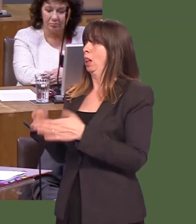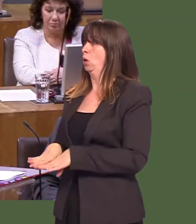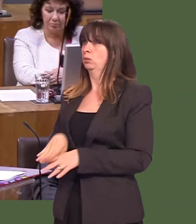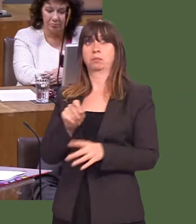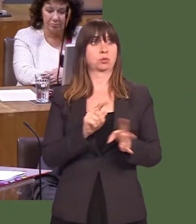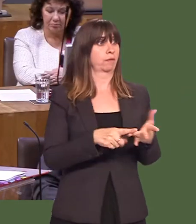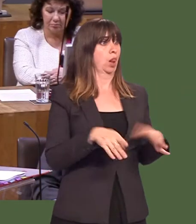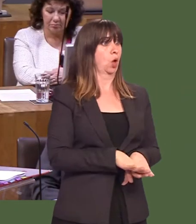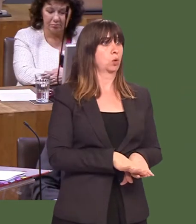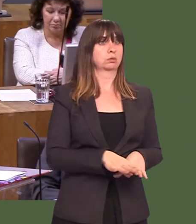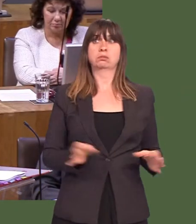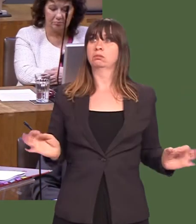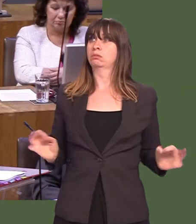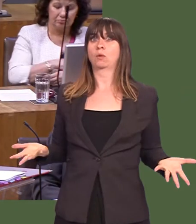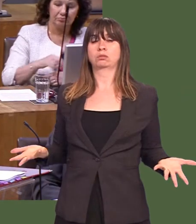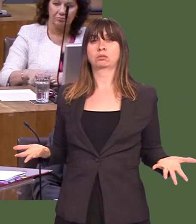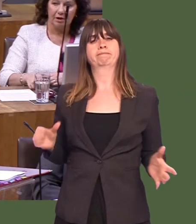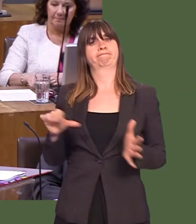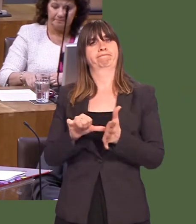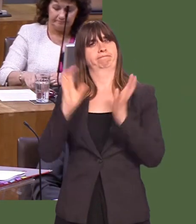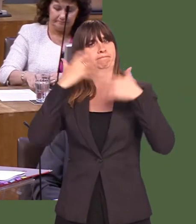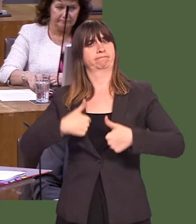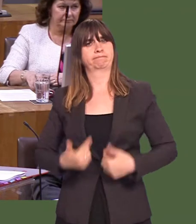banking function that remains in so many communities.